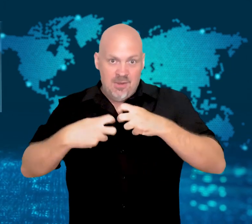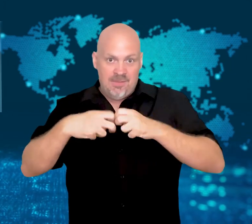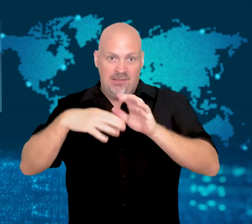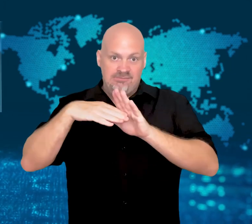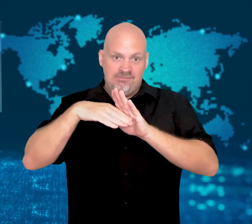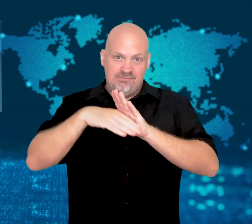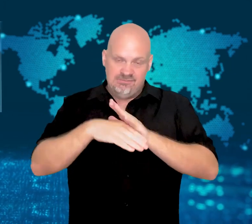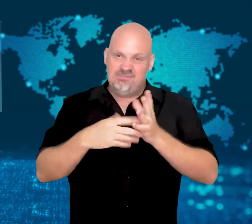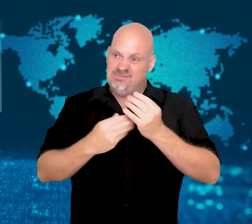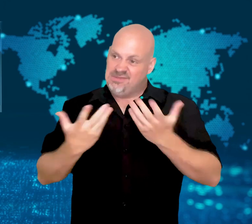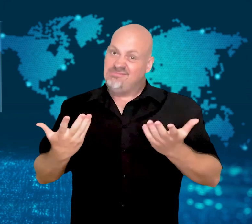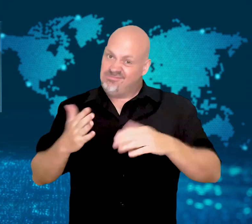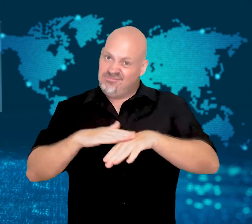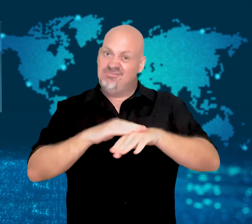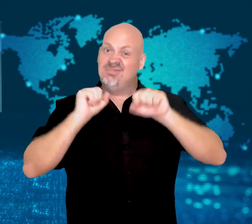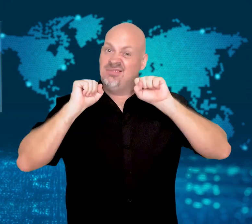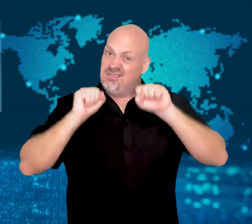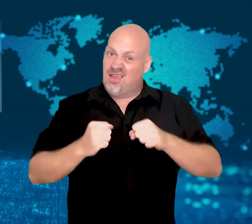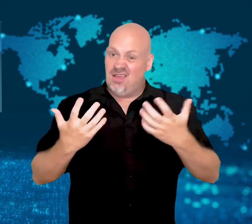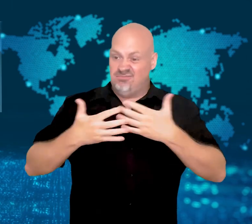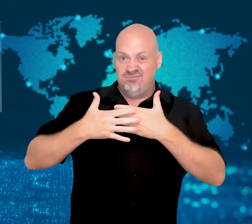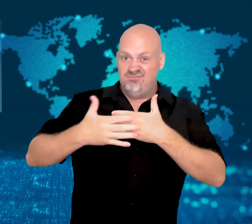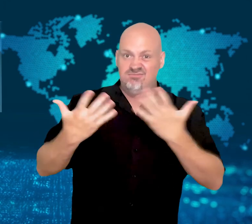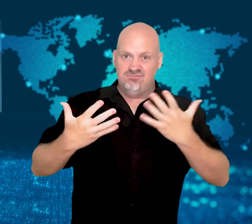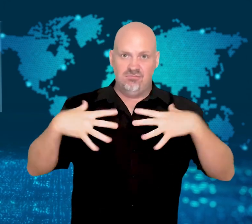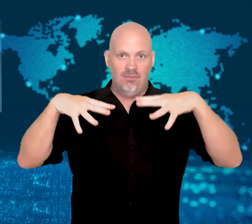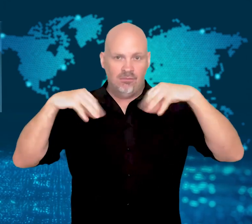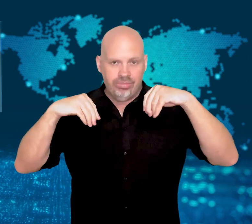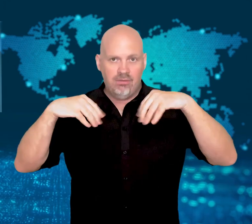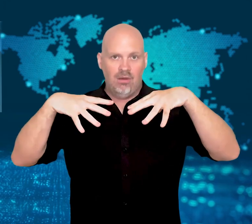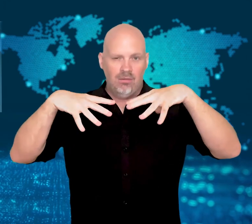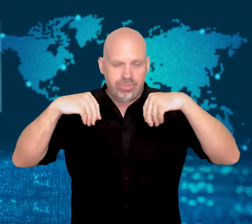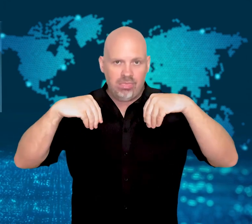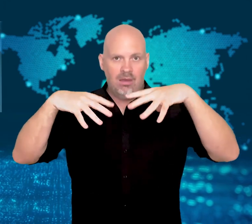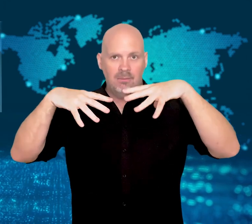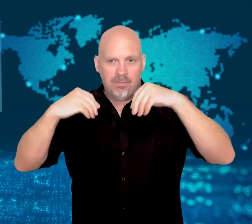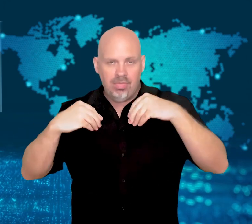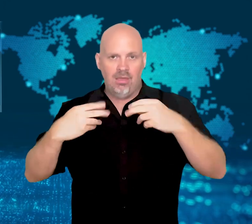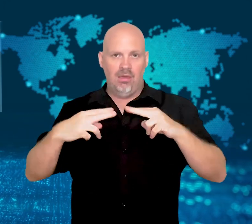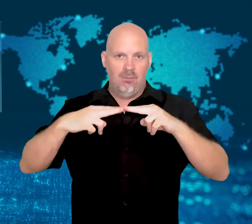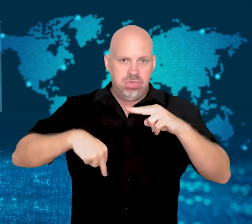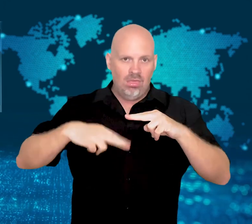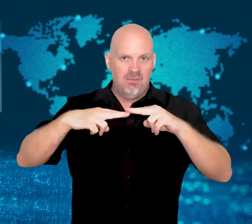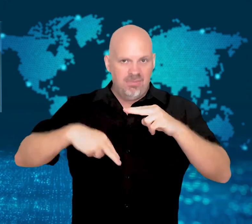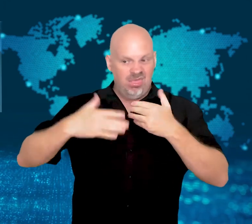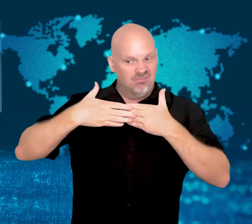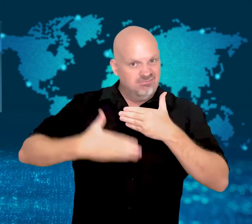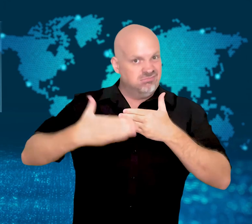If things continue to decline, many warn that Australians could experience longer